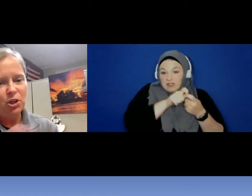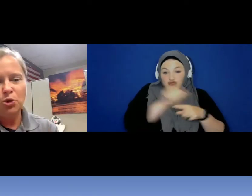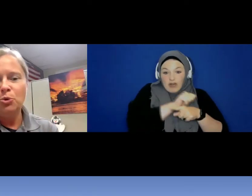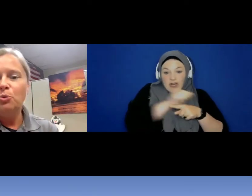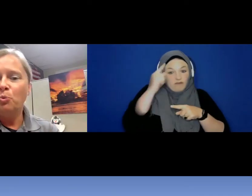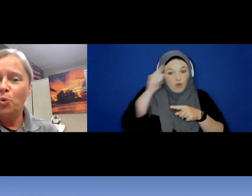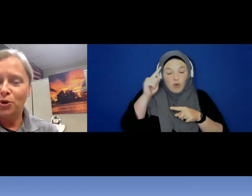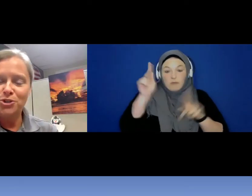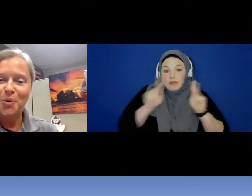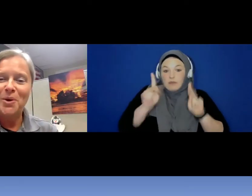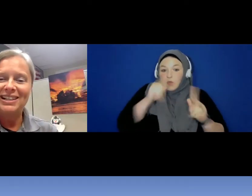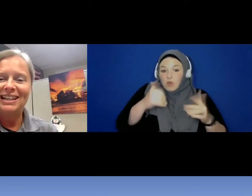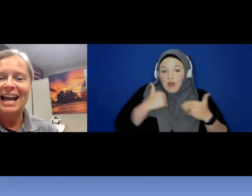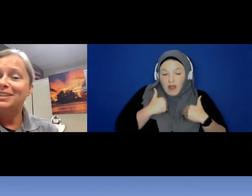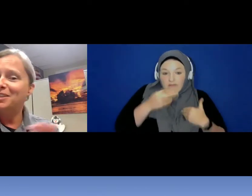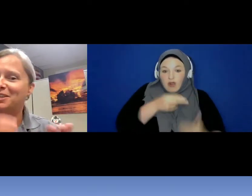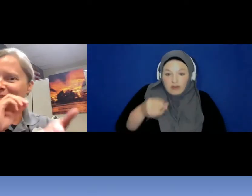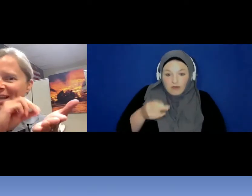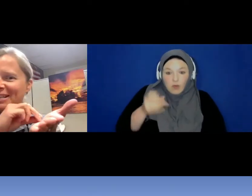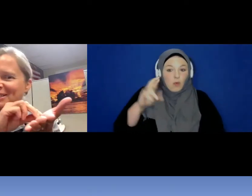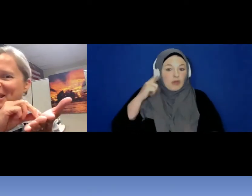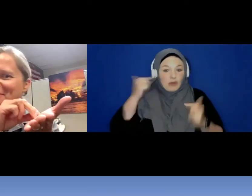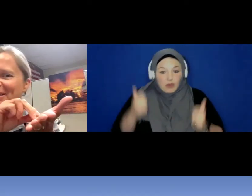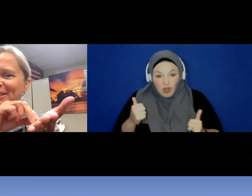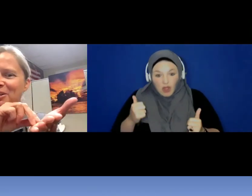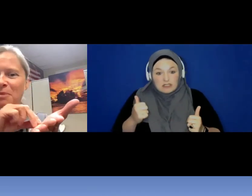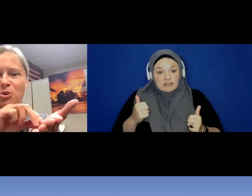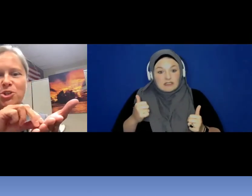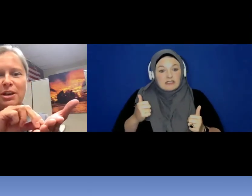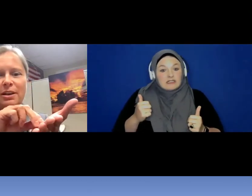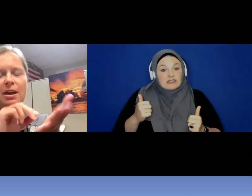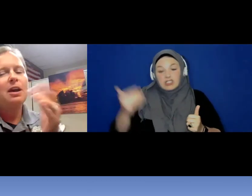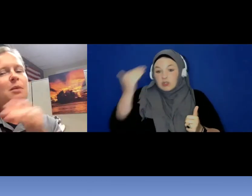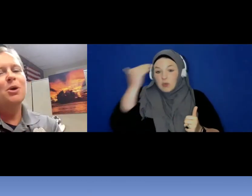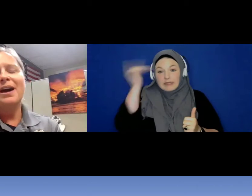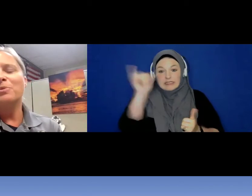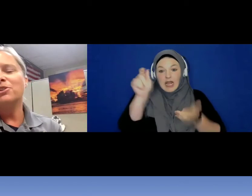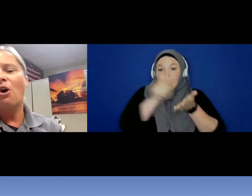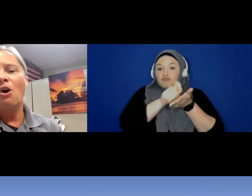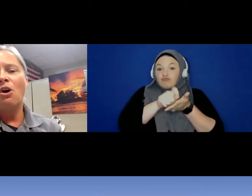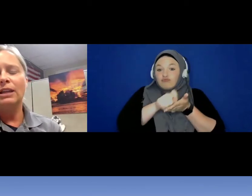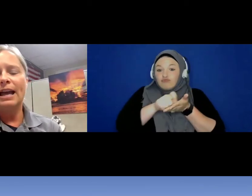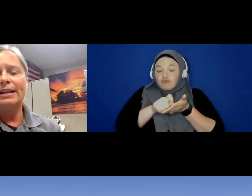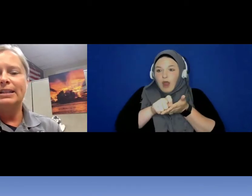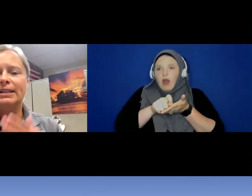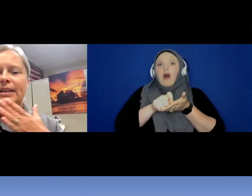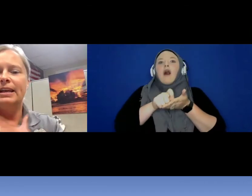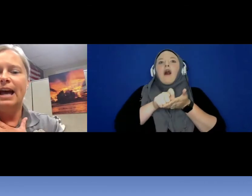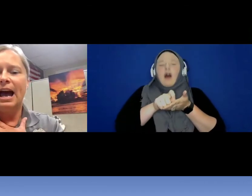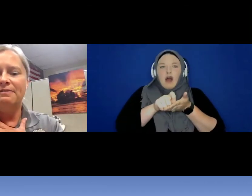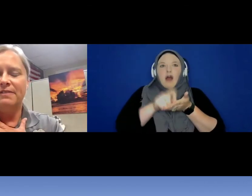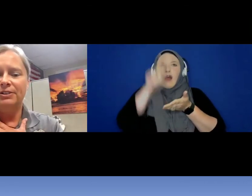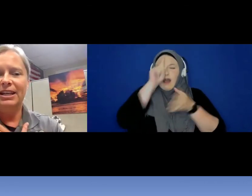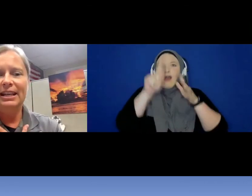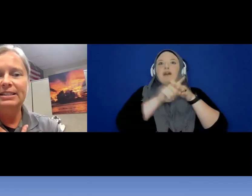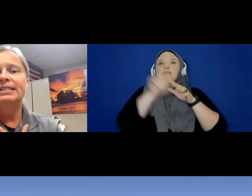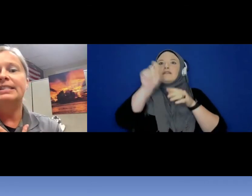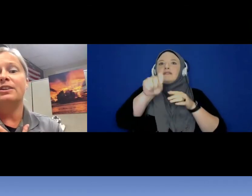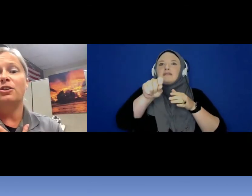you were so inclined , that same little motion , boy that was all I needed and I felt instant